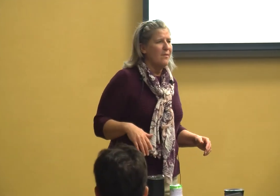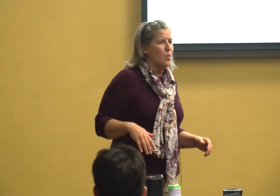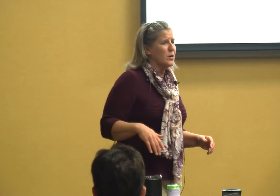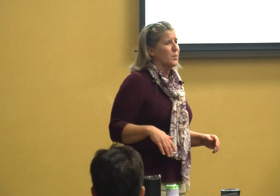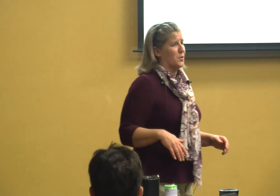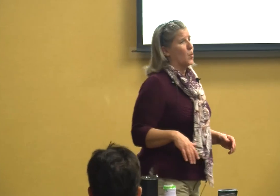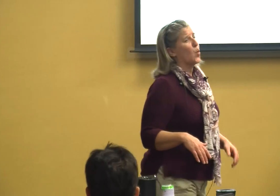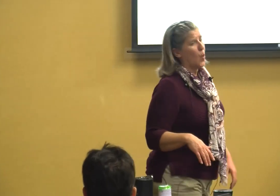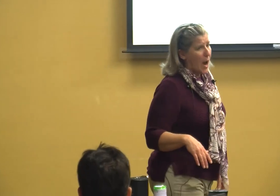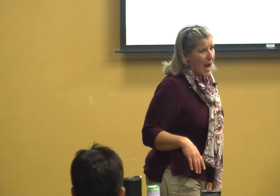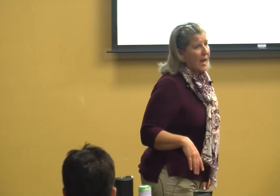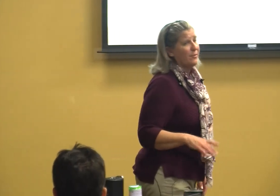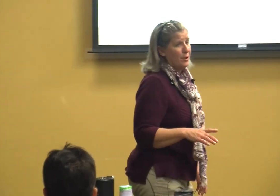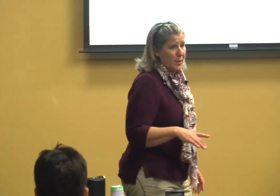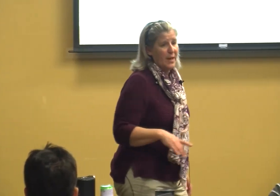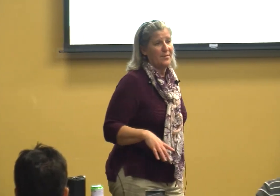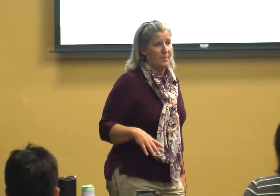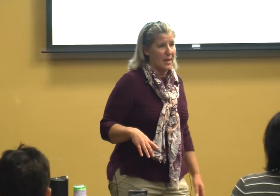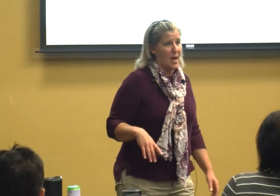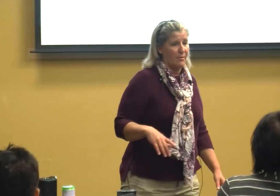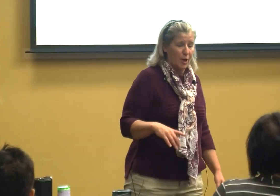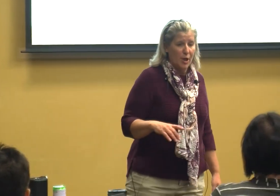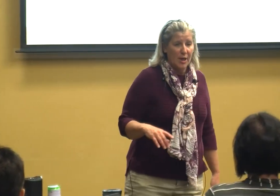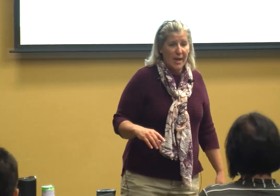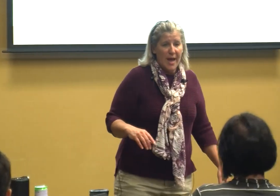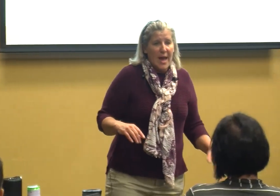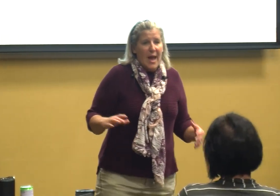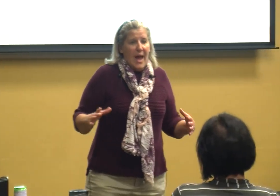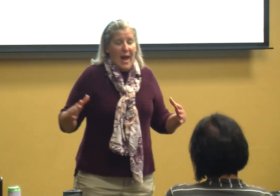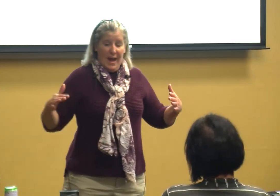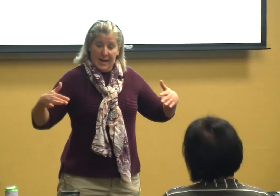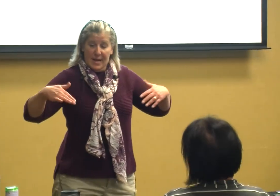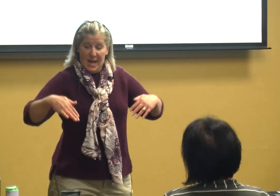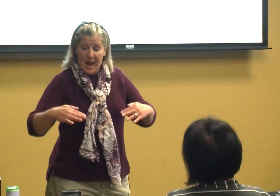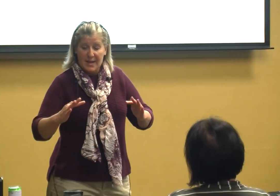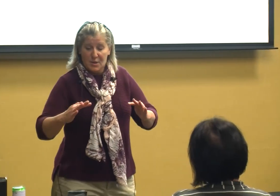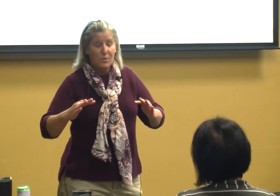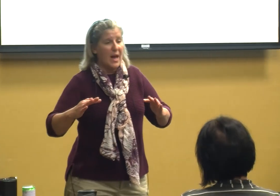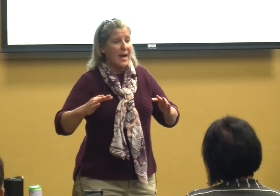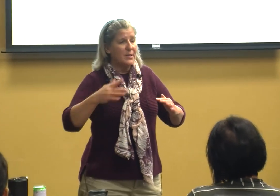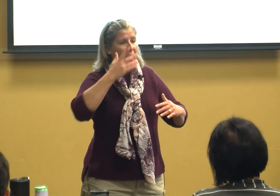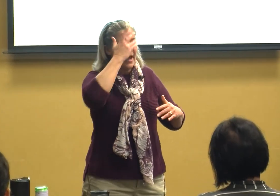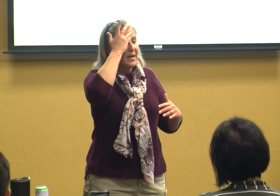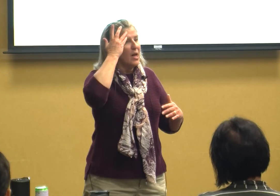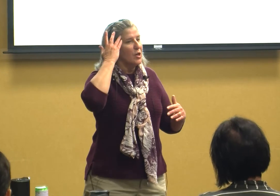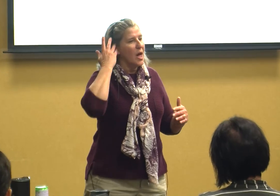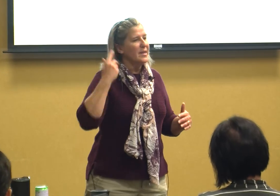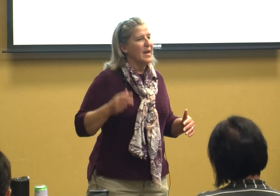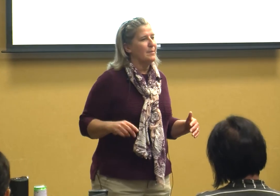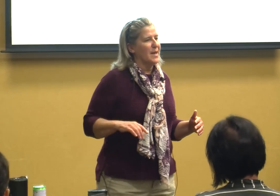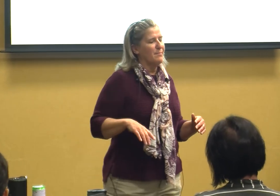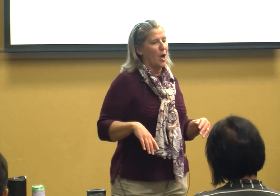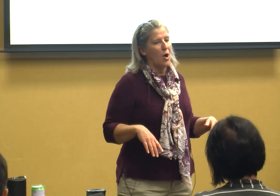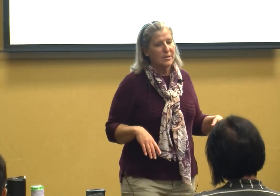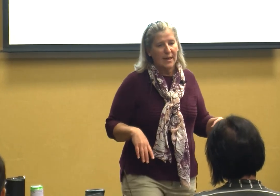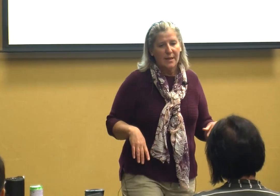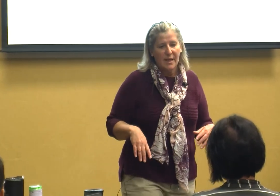worked with them quite a few kids in my life and I do that and a lot of times I'm called in and